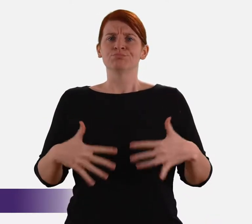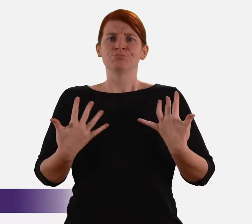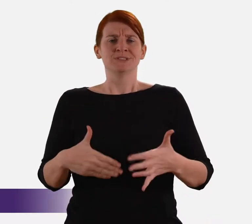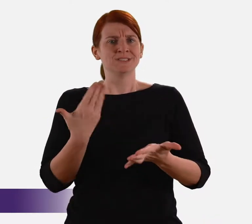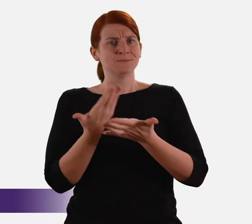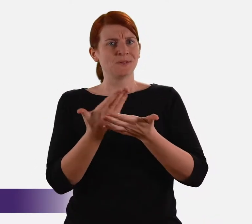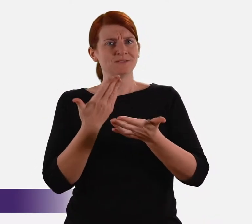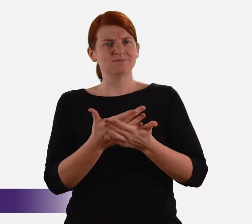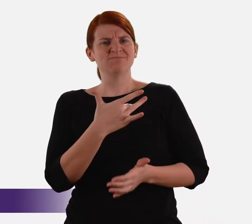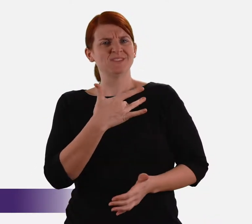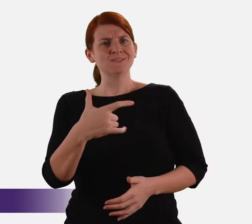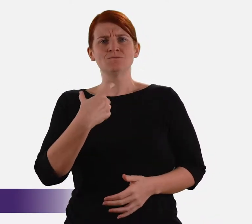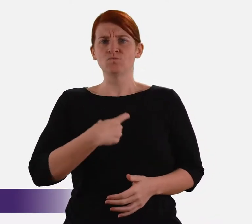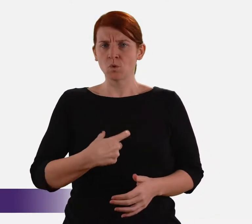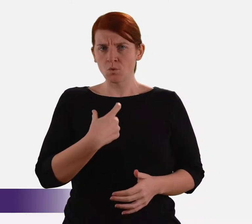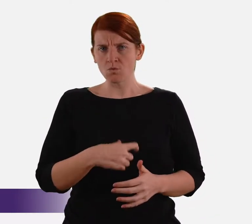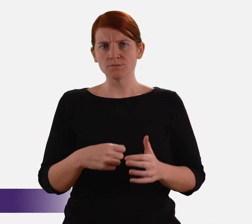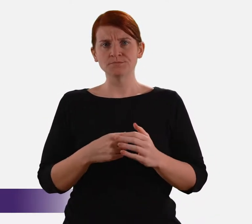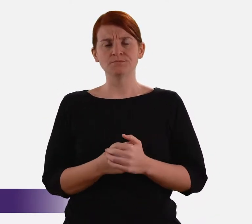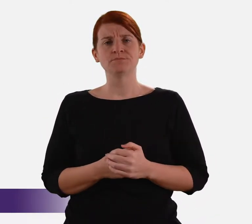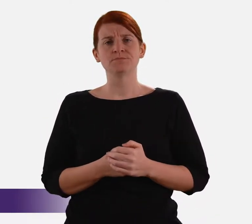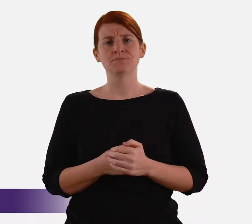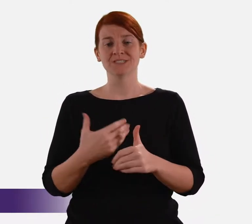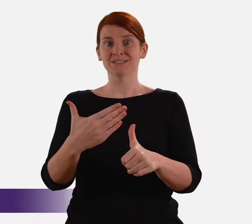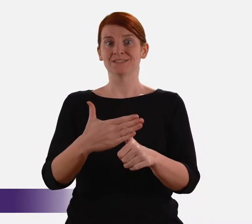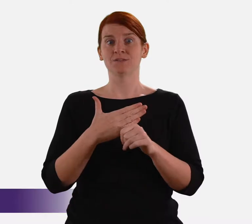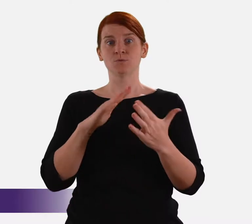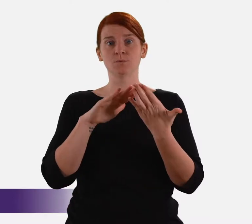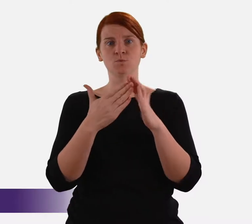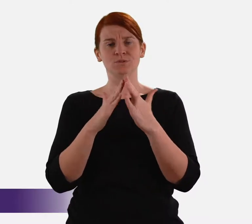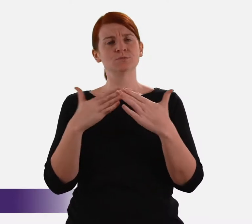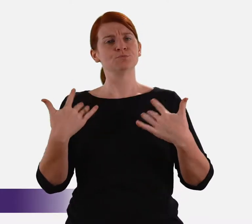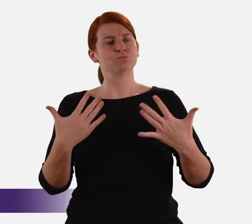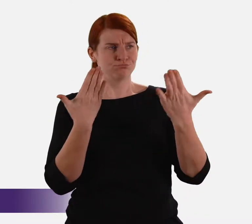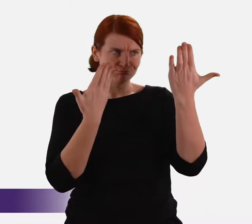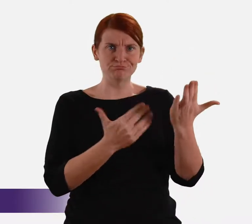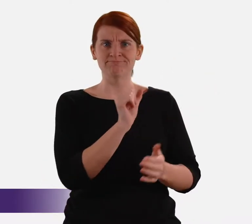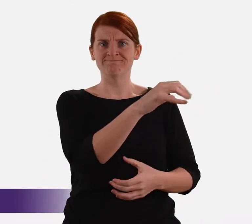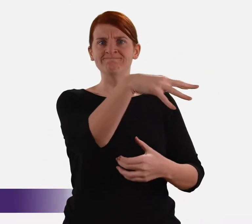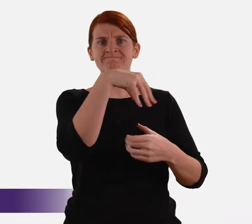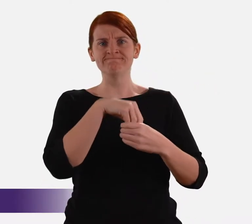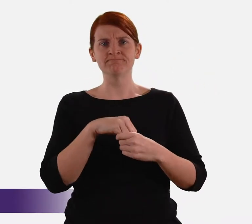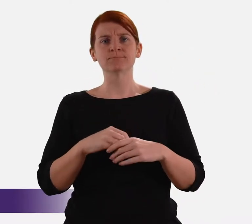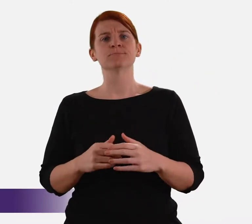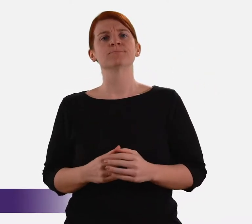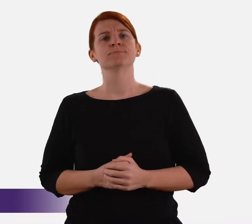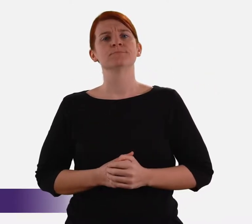Andrea is, as most of you will know, highly respected within the indigenous community and extremely well equipped to